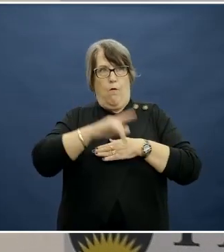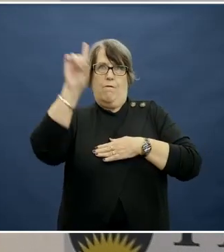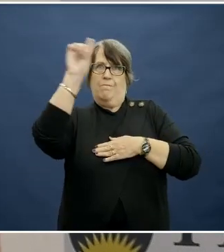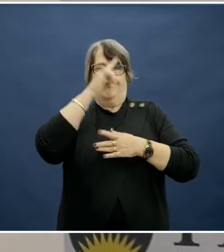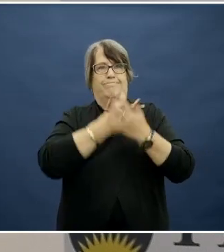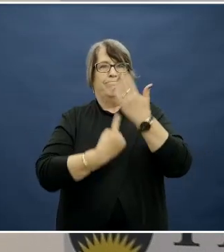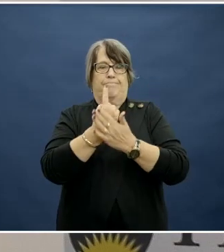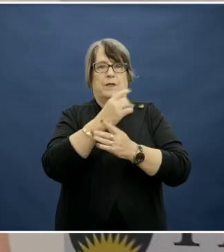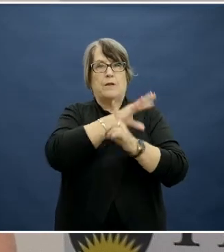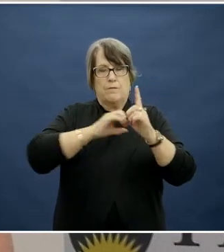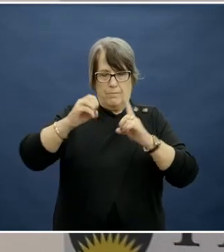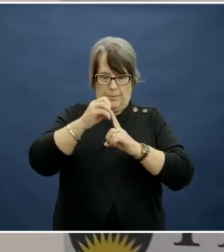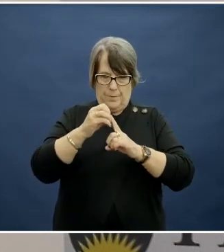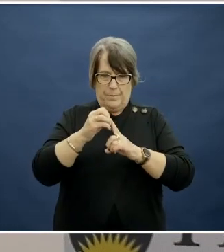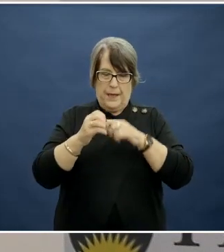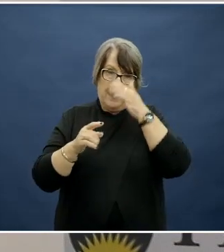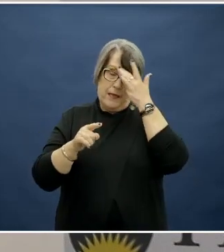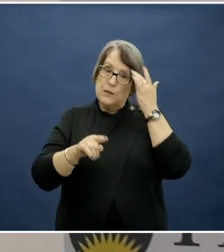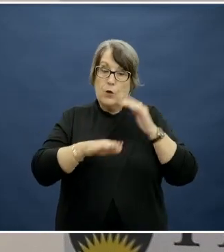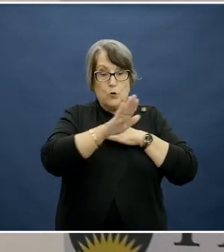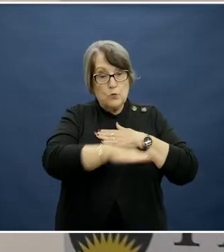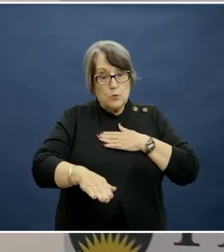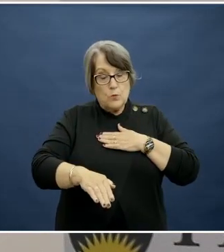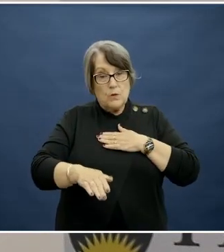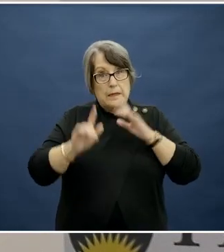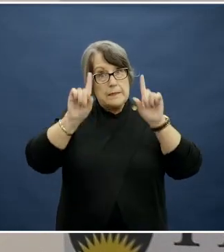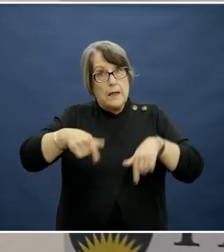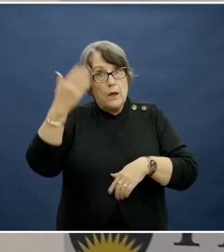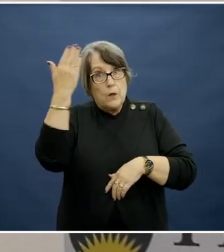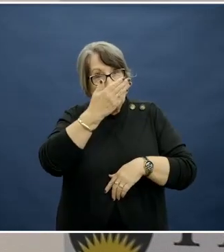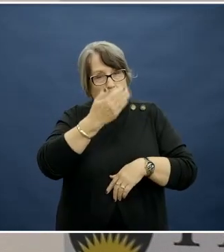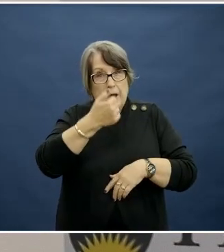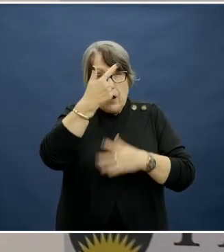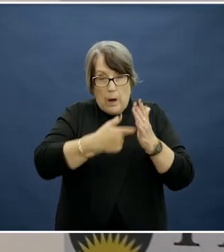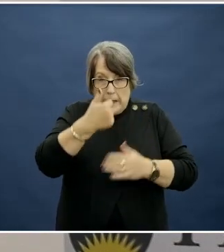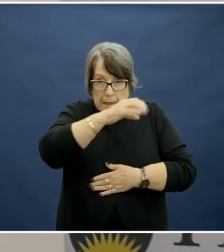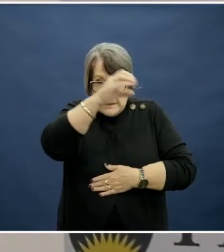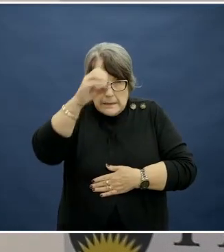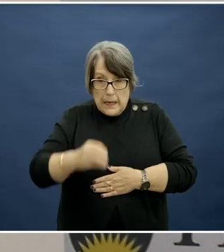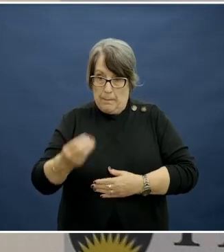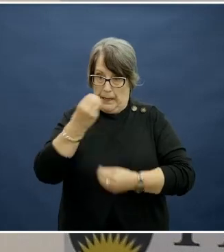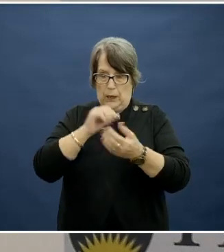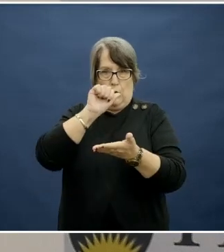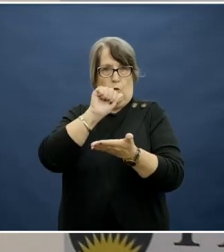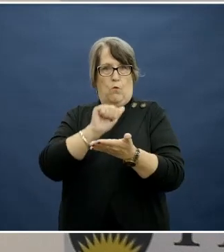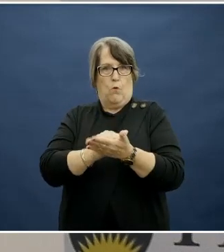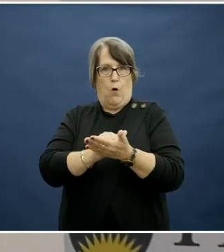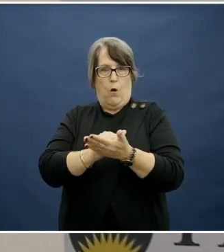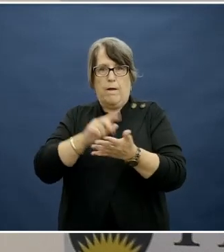So by the time Australian children start school, only 6% of children are eating the recommended serves of vegetables.